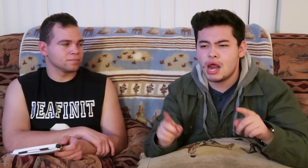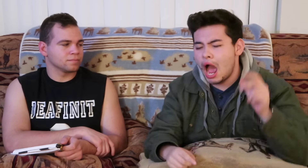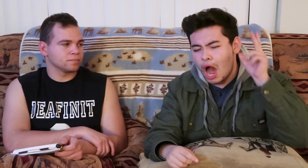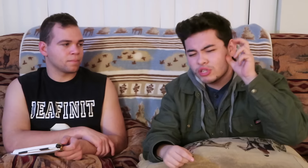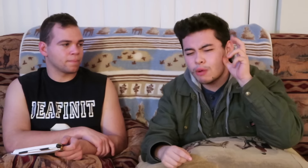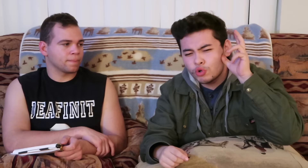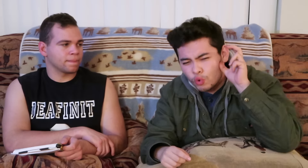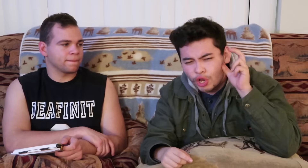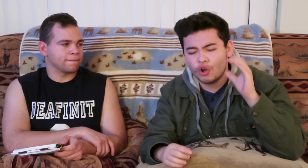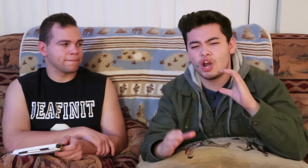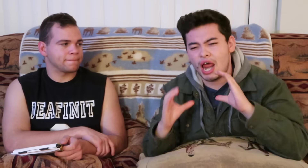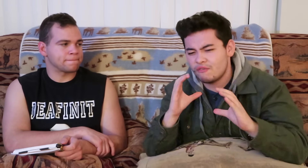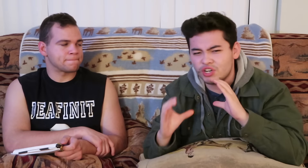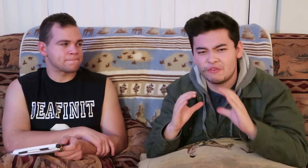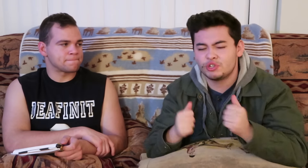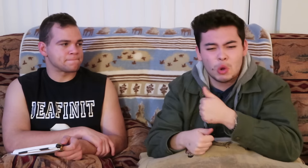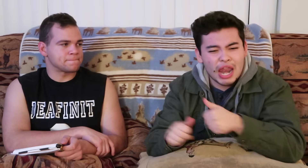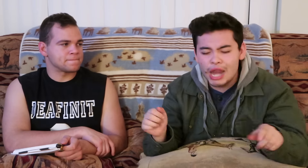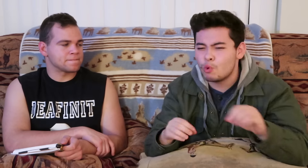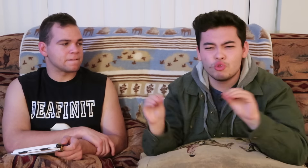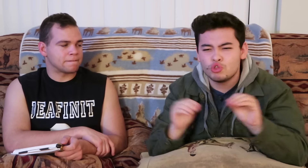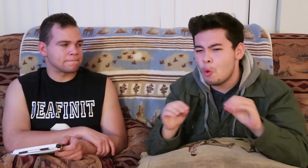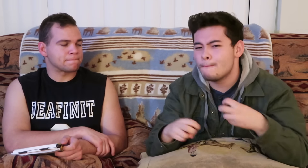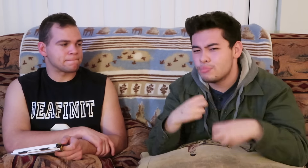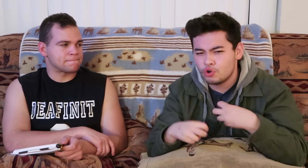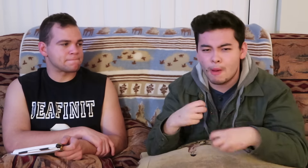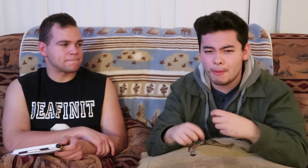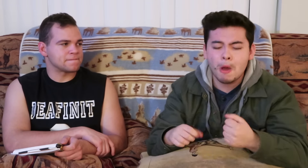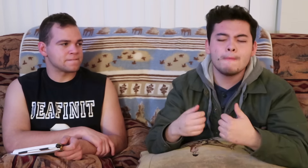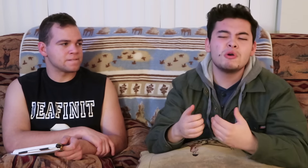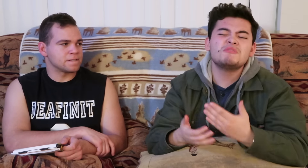but i still managed to have converstations with with anyone with no problems.